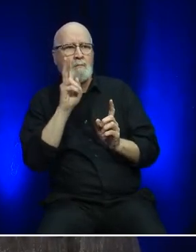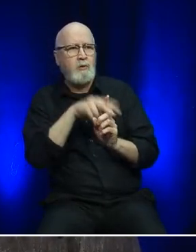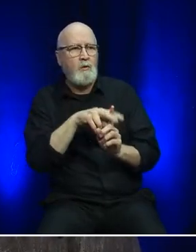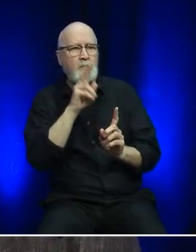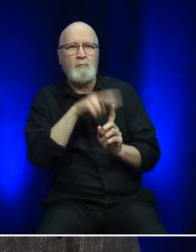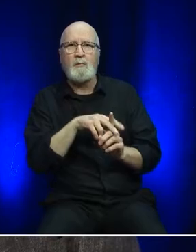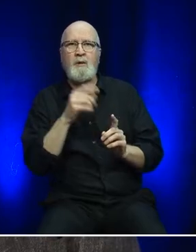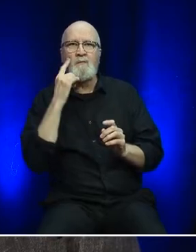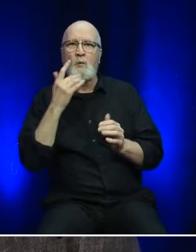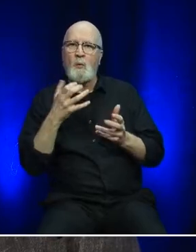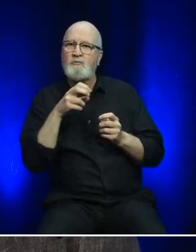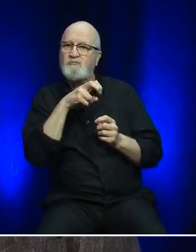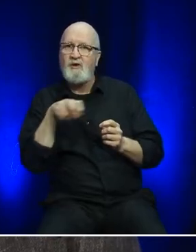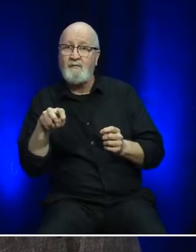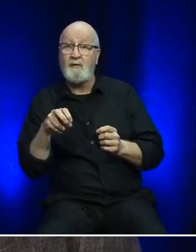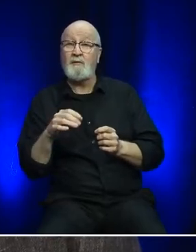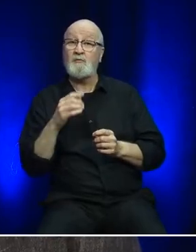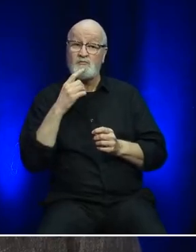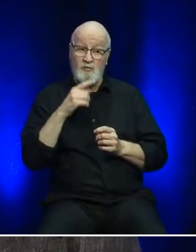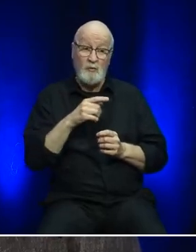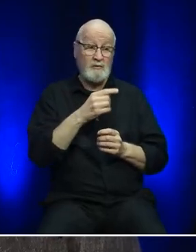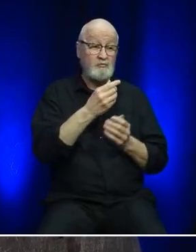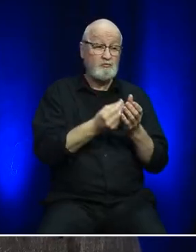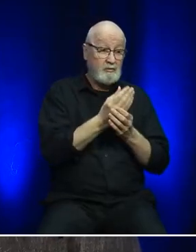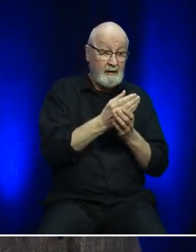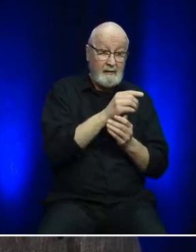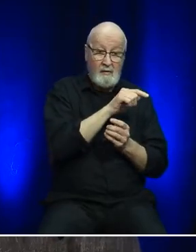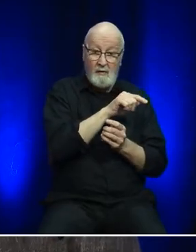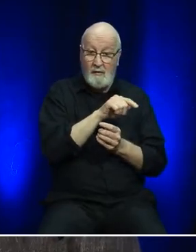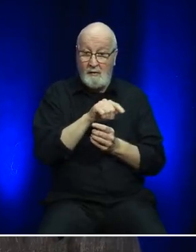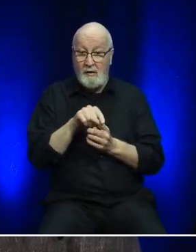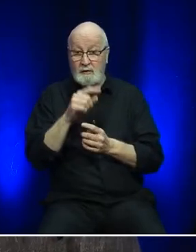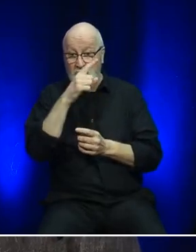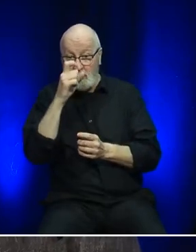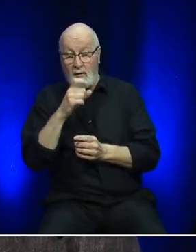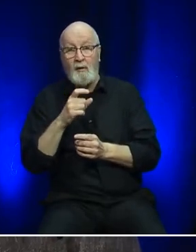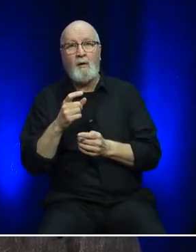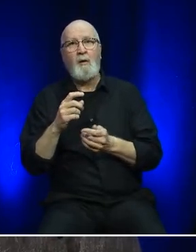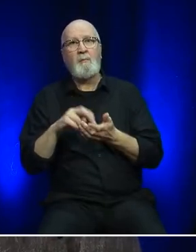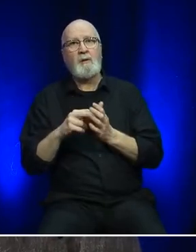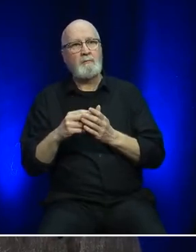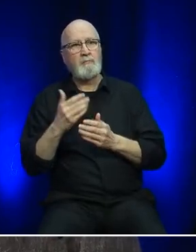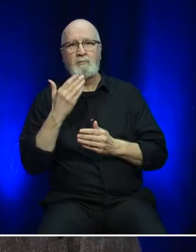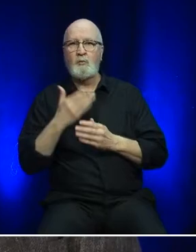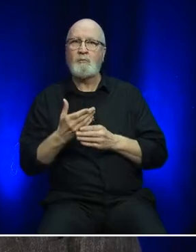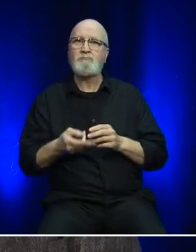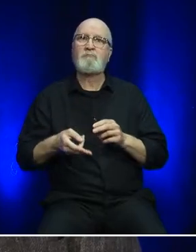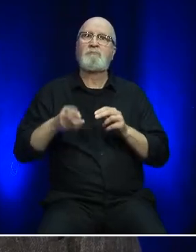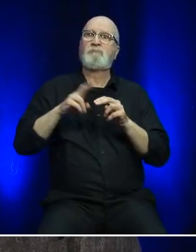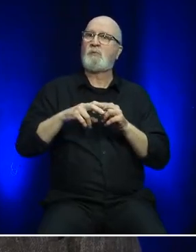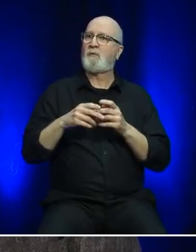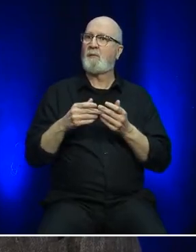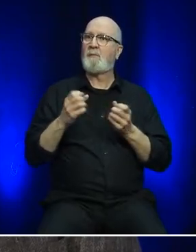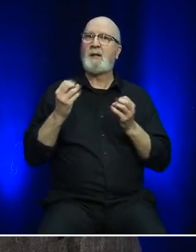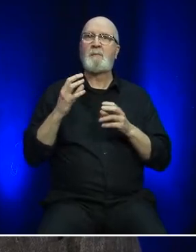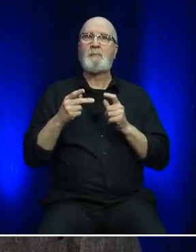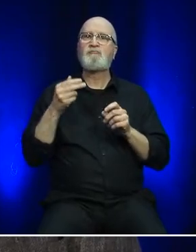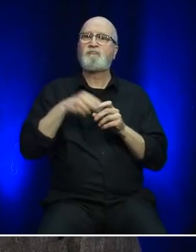This trend continued through the spring and summer periods, providing a much-needed boost for our service and the regional tourism sector.